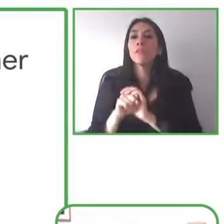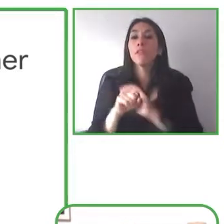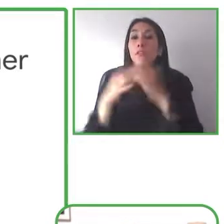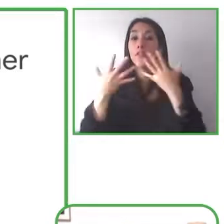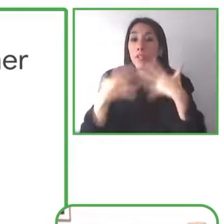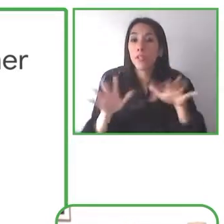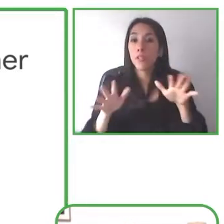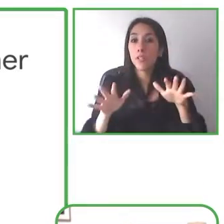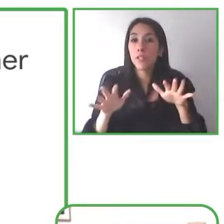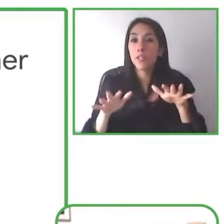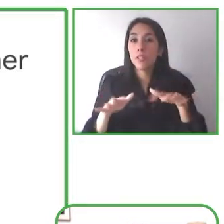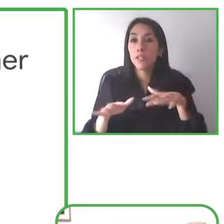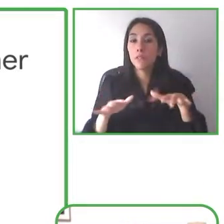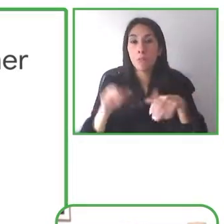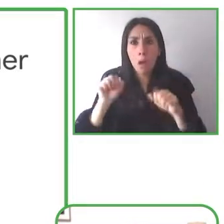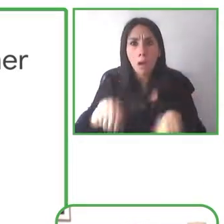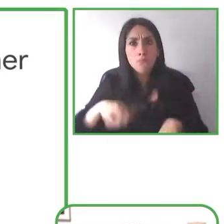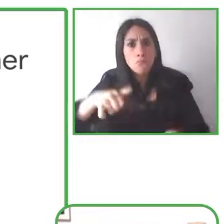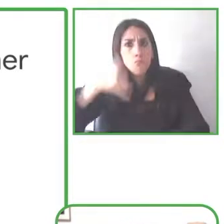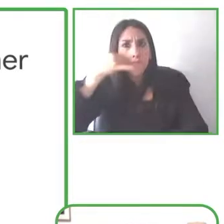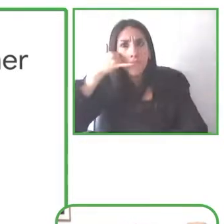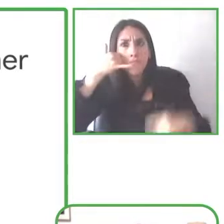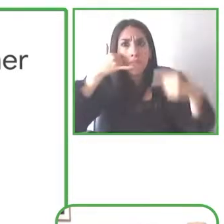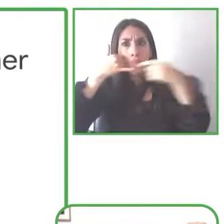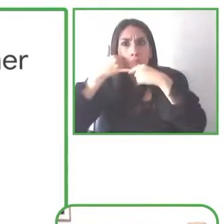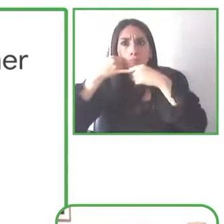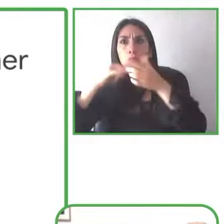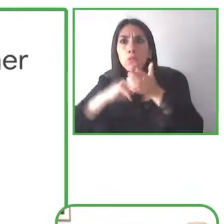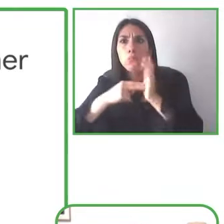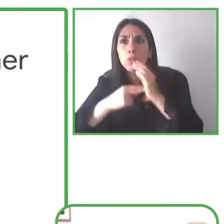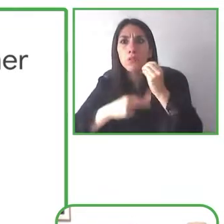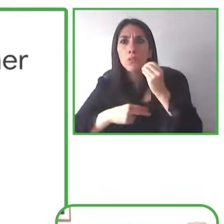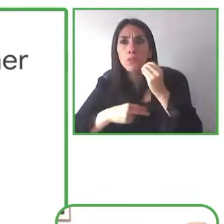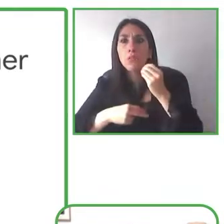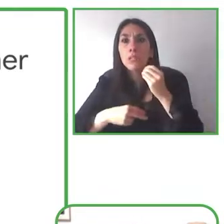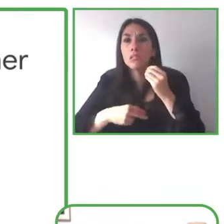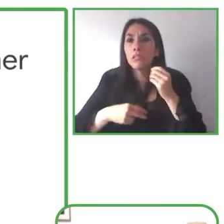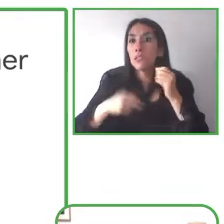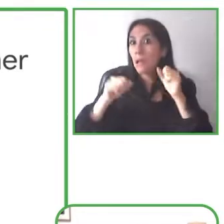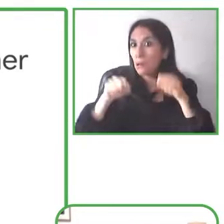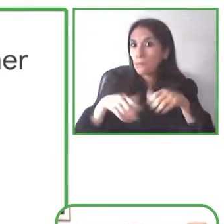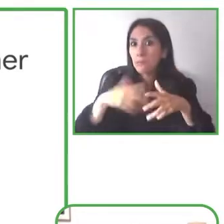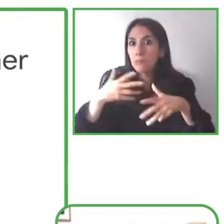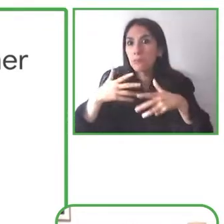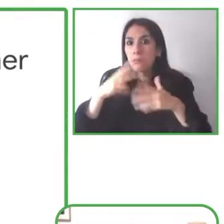any app on mobile and it will suggest different issues that it's finding for accessibility